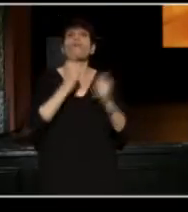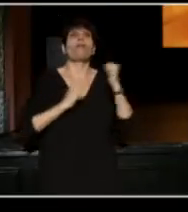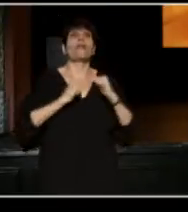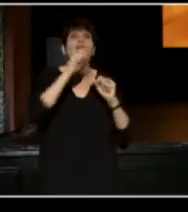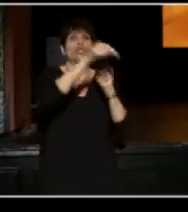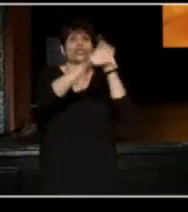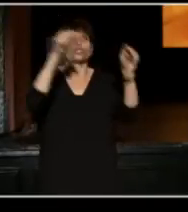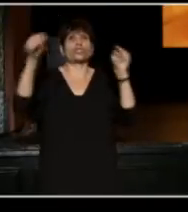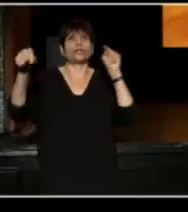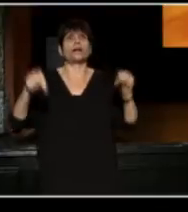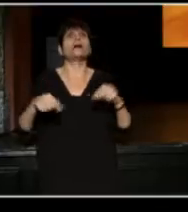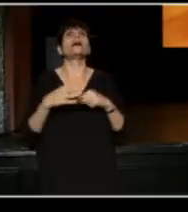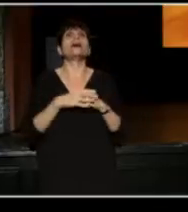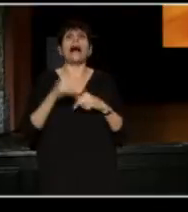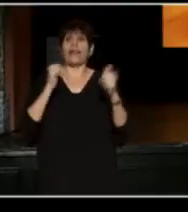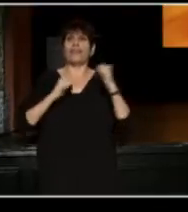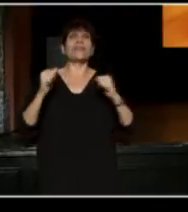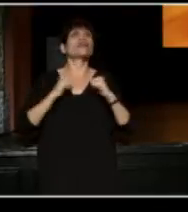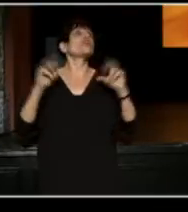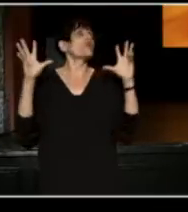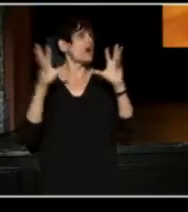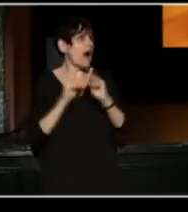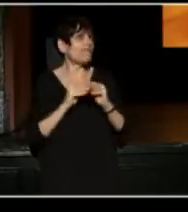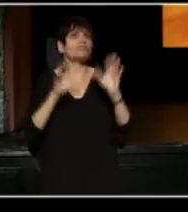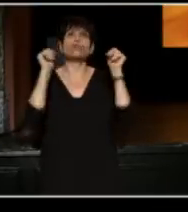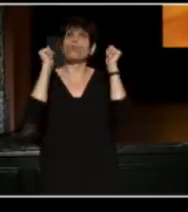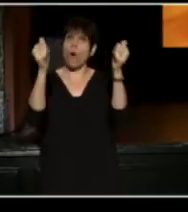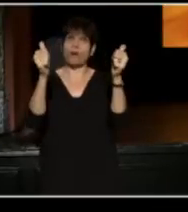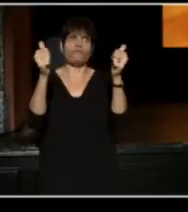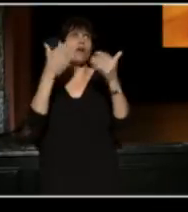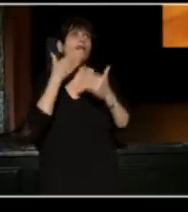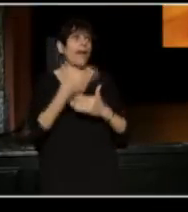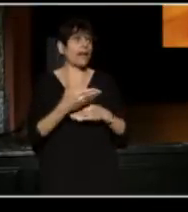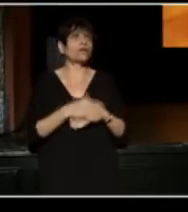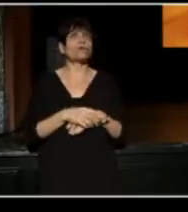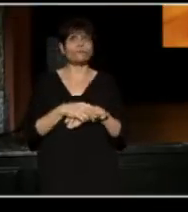for a theater conference, isn't that wonderful? Thanks Playshouse Square.